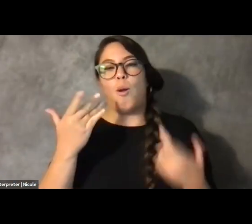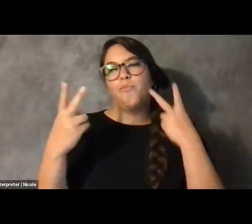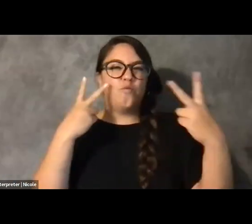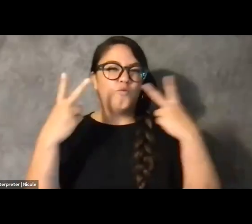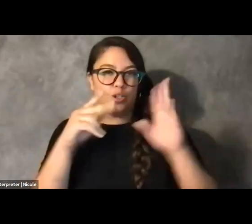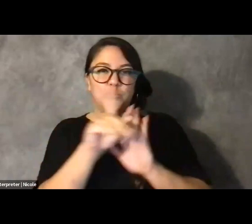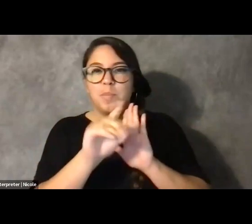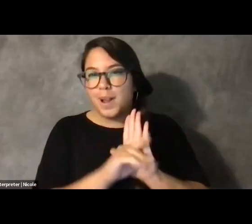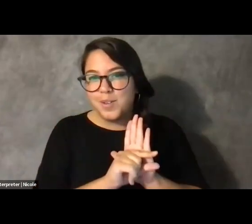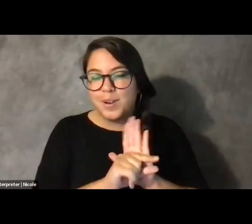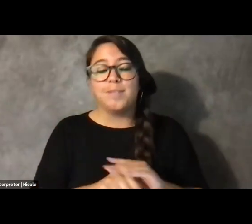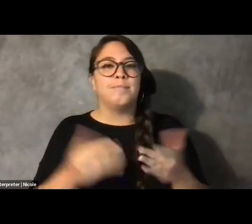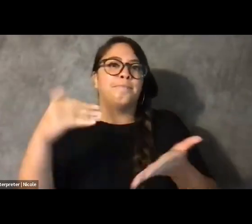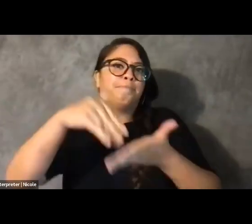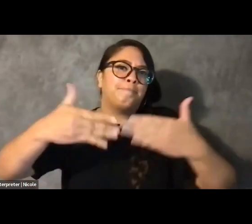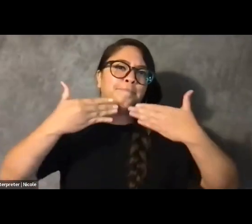Again, thank you all for asking me to be here.